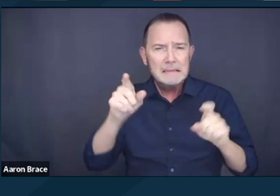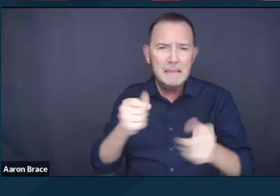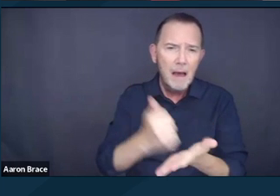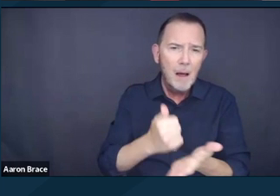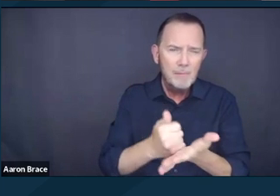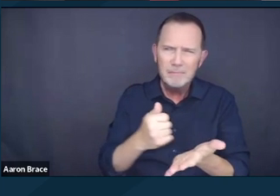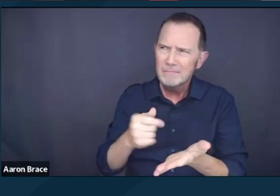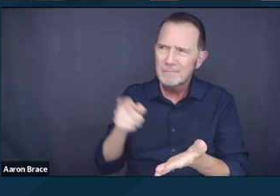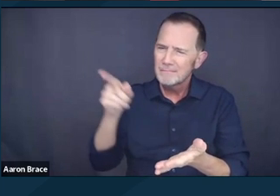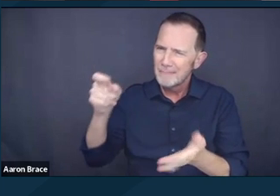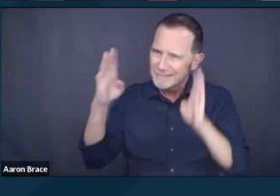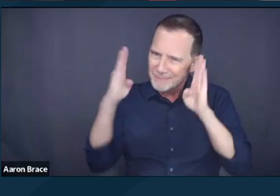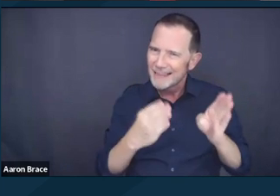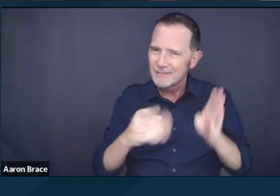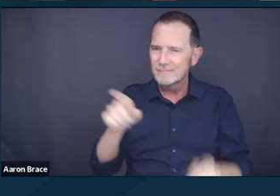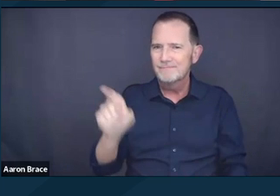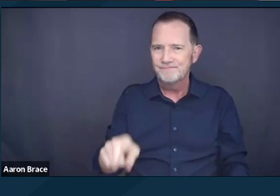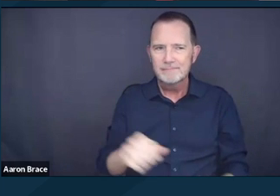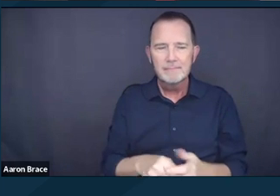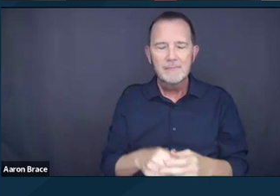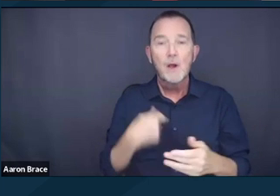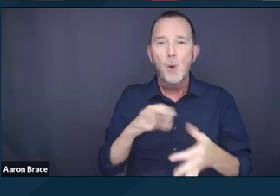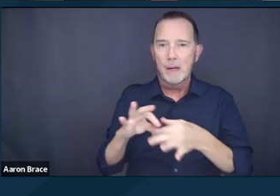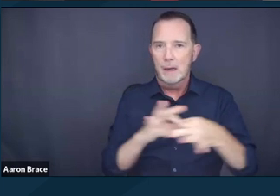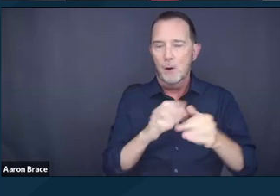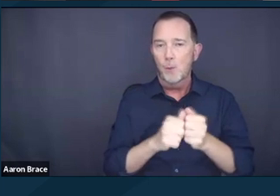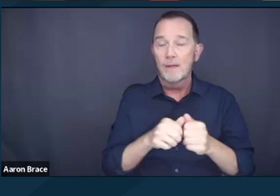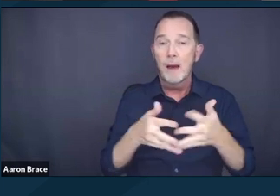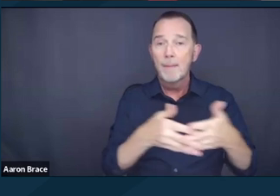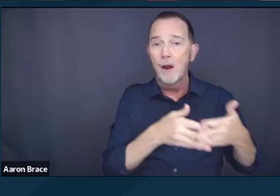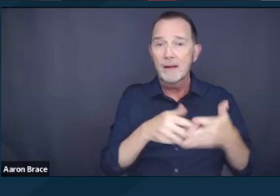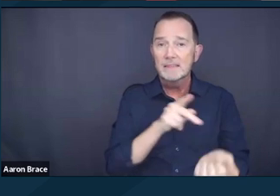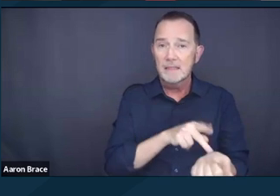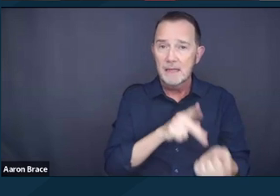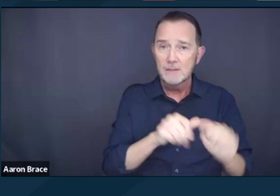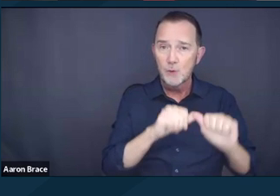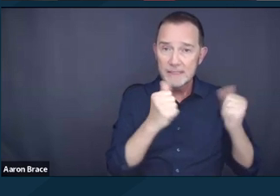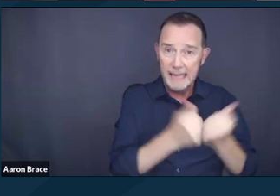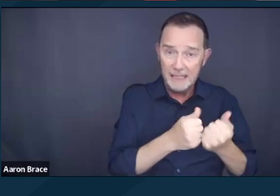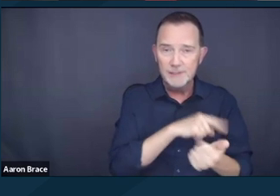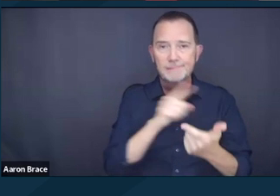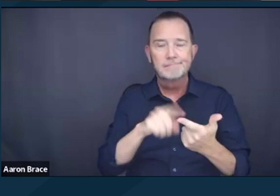with the American Psychiatric Association, the National Alliance on Mental Illness,